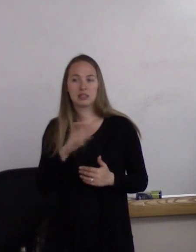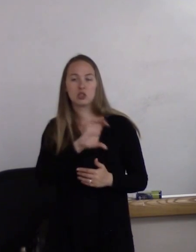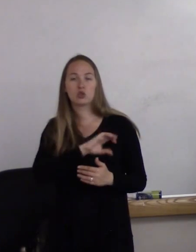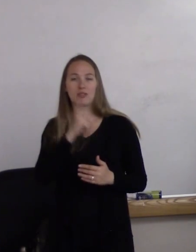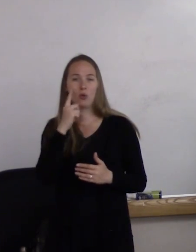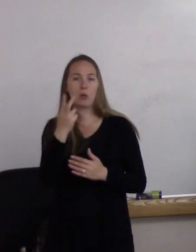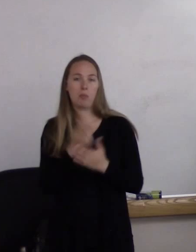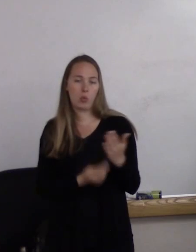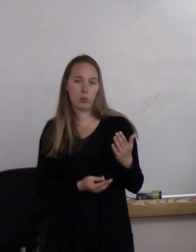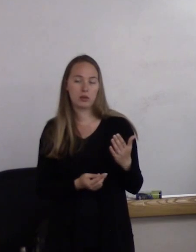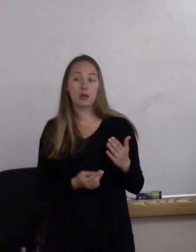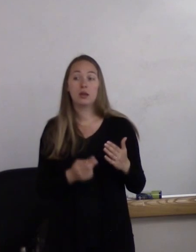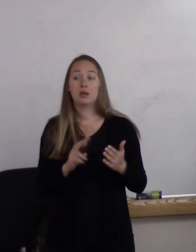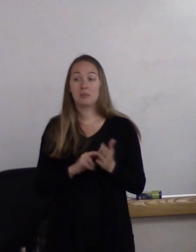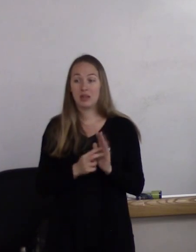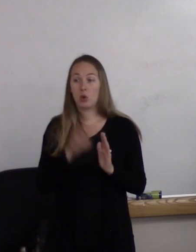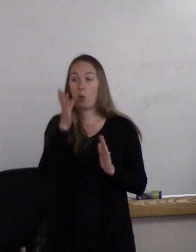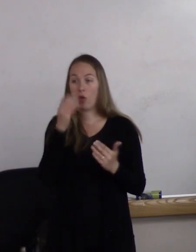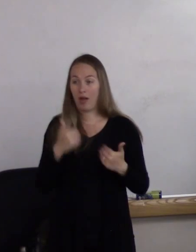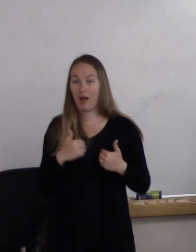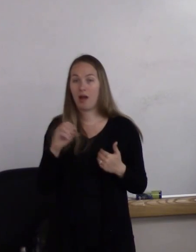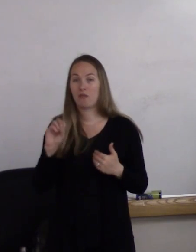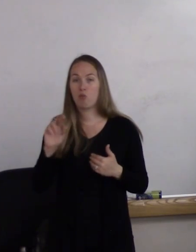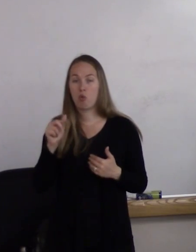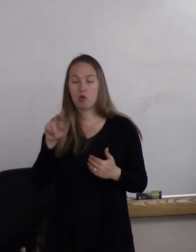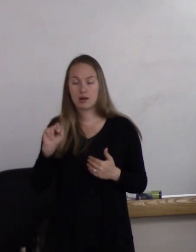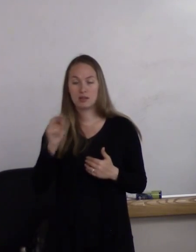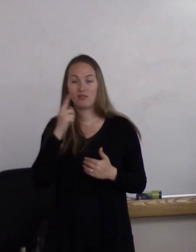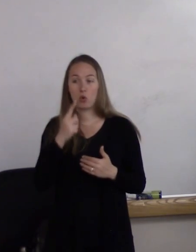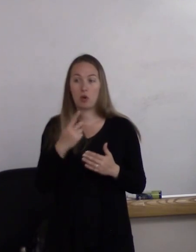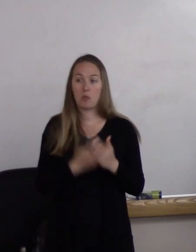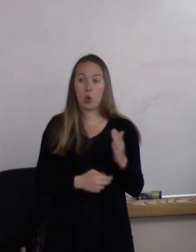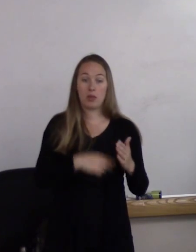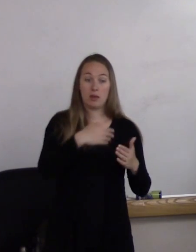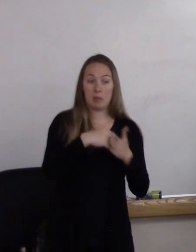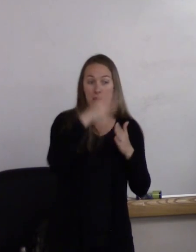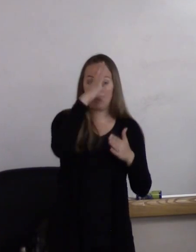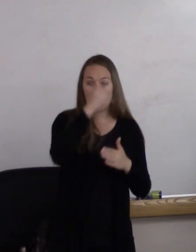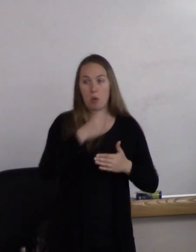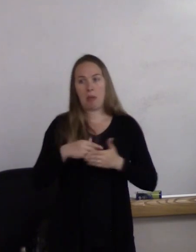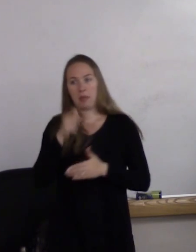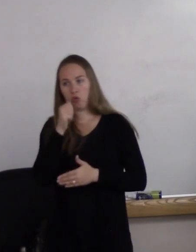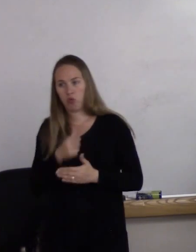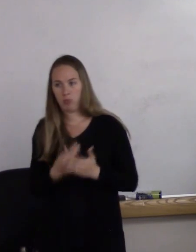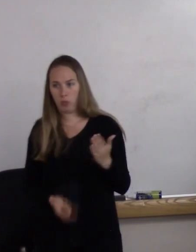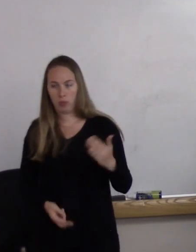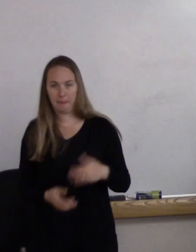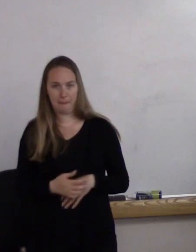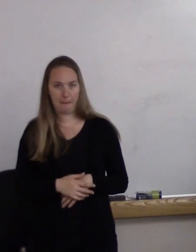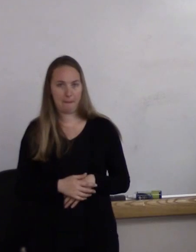So you will find organs of both a baby boy and a baby girl. (woman) Oh.